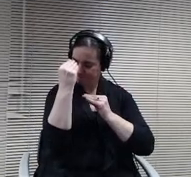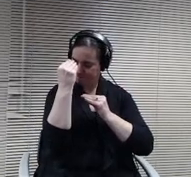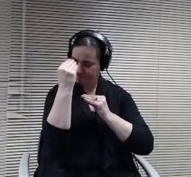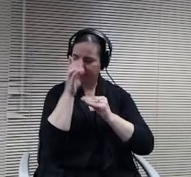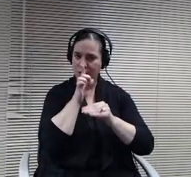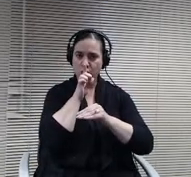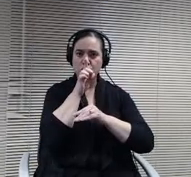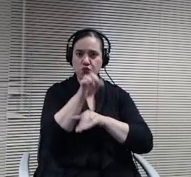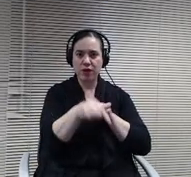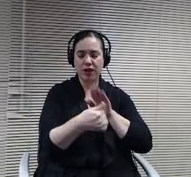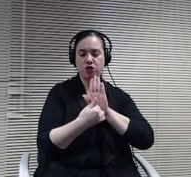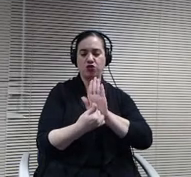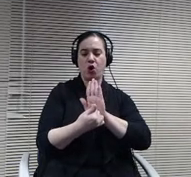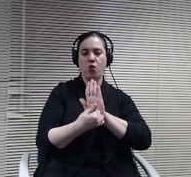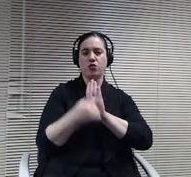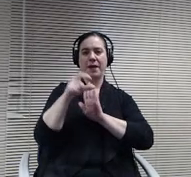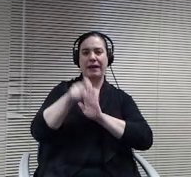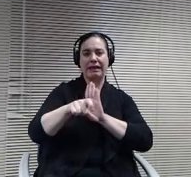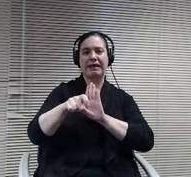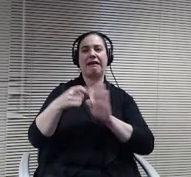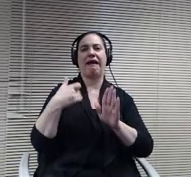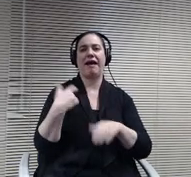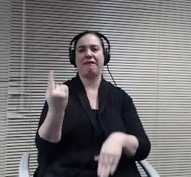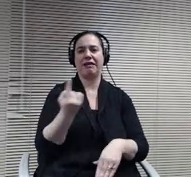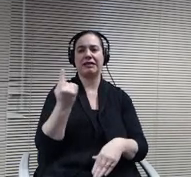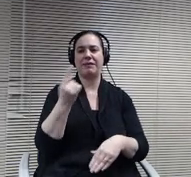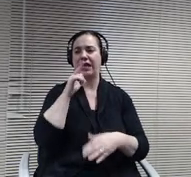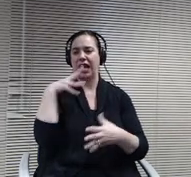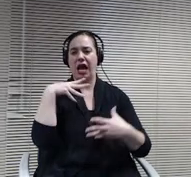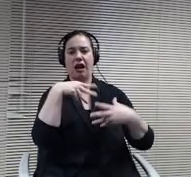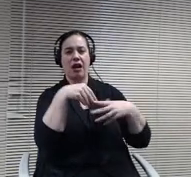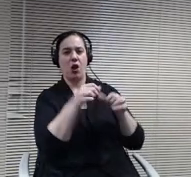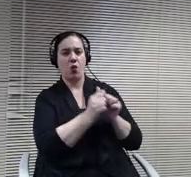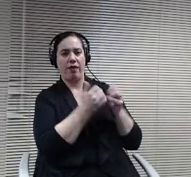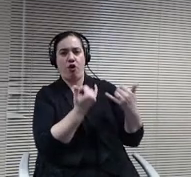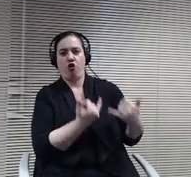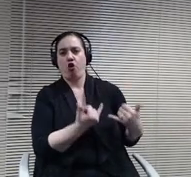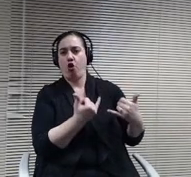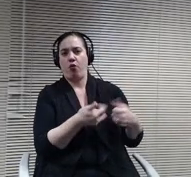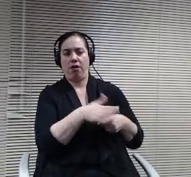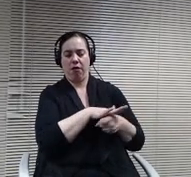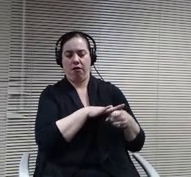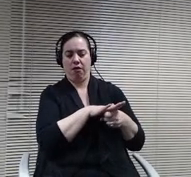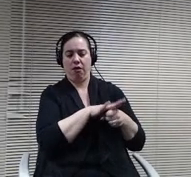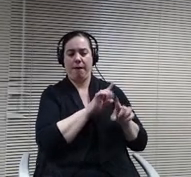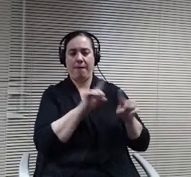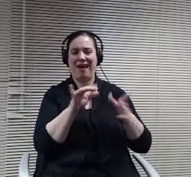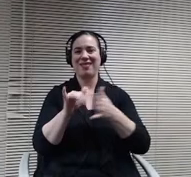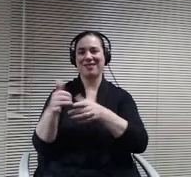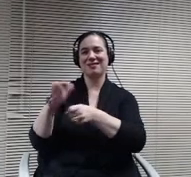of the current campus. Having something that is where this location would be to have the equipment storing all the things